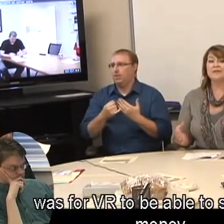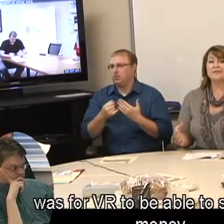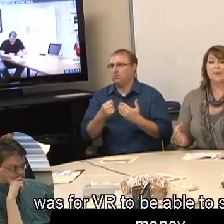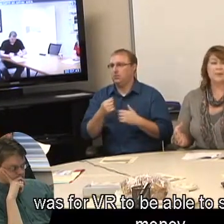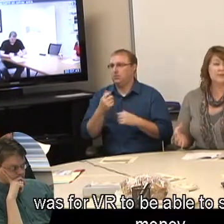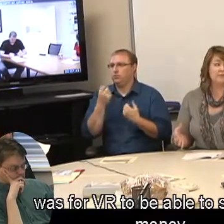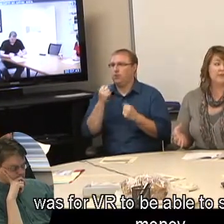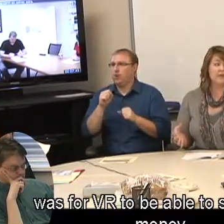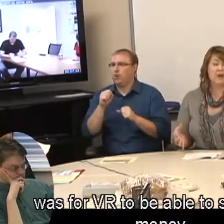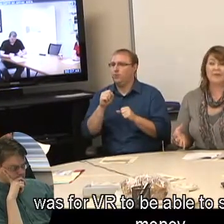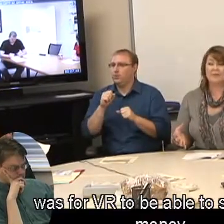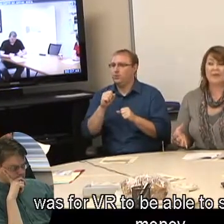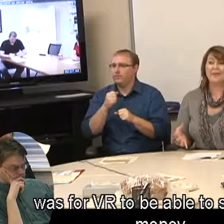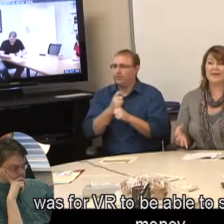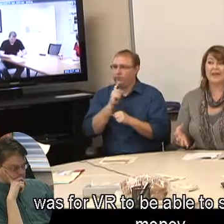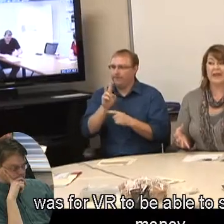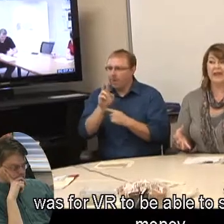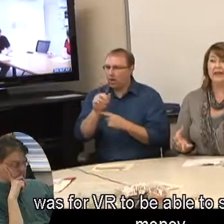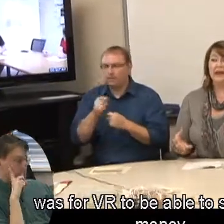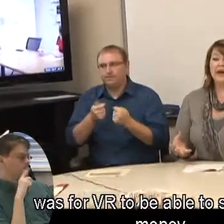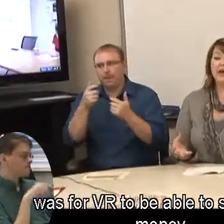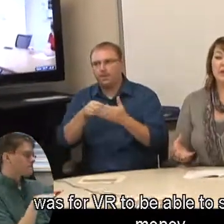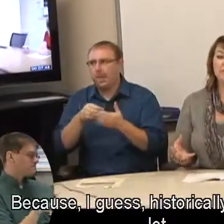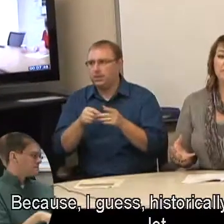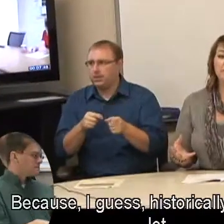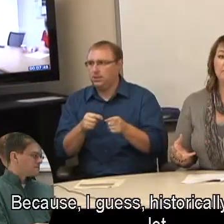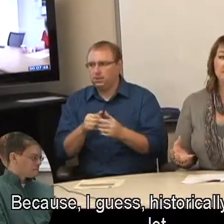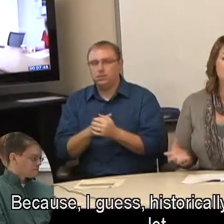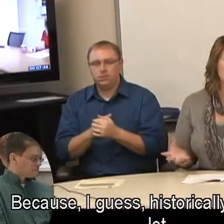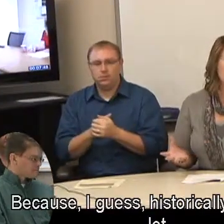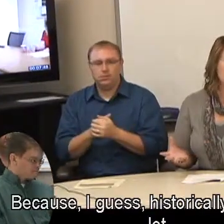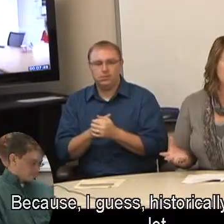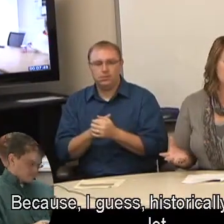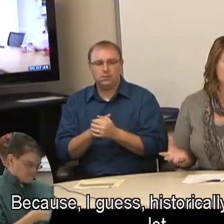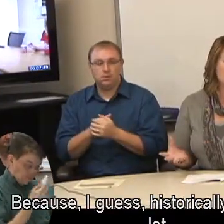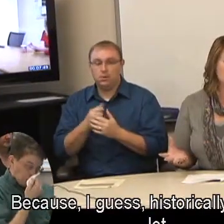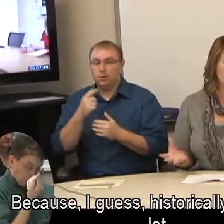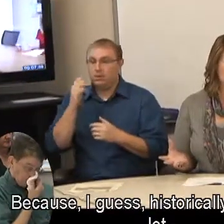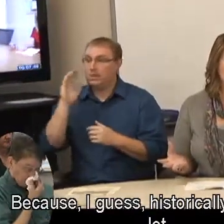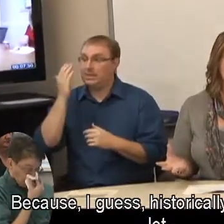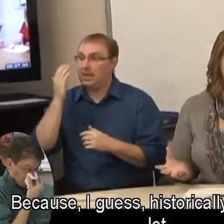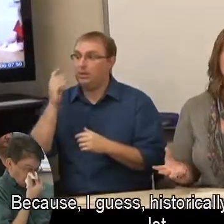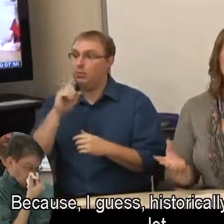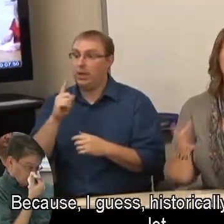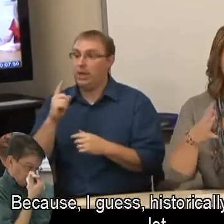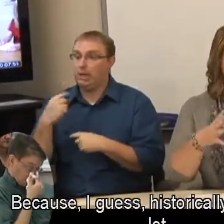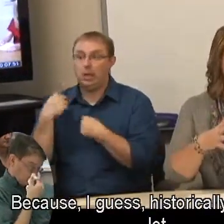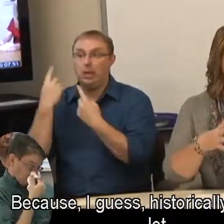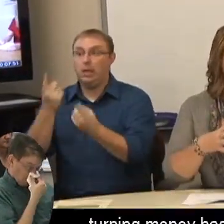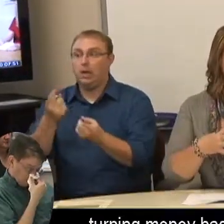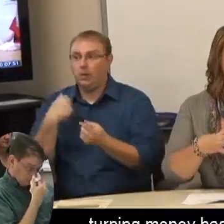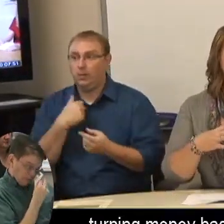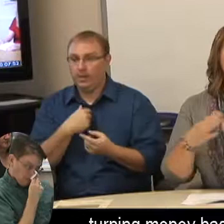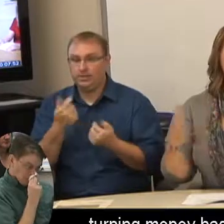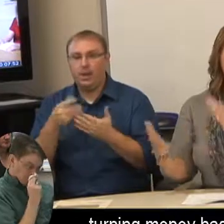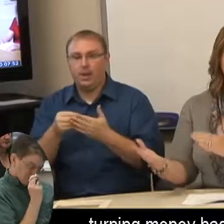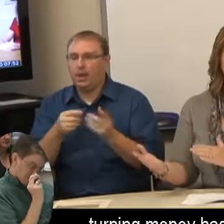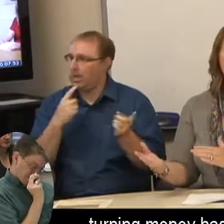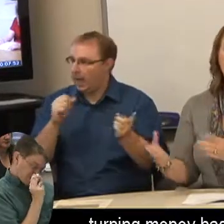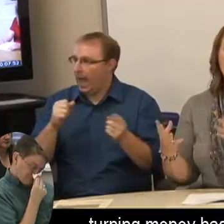was for VR to be able to spend this money. Because, I guess, historically, we spent a lot - turning money back,